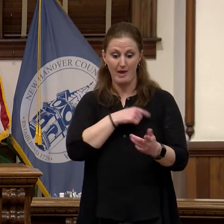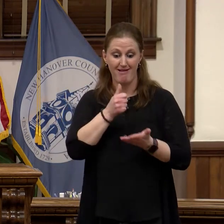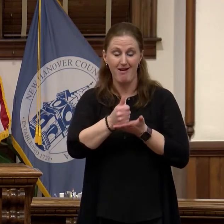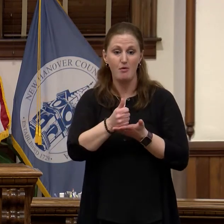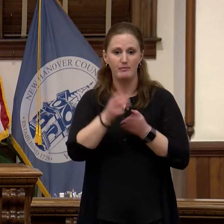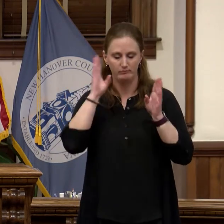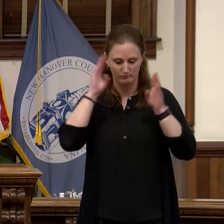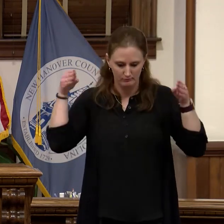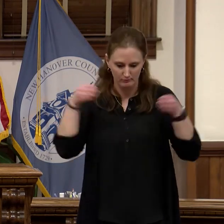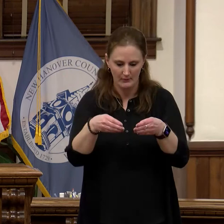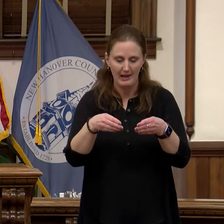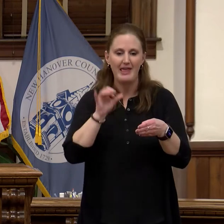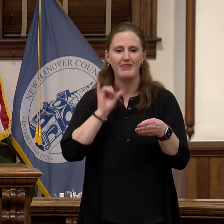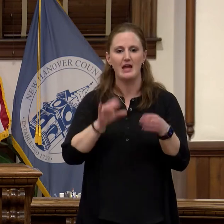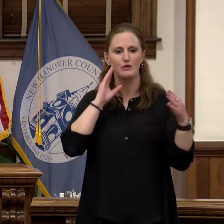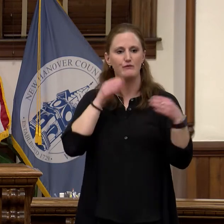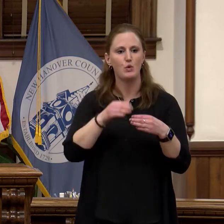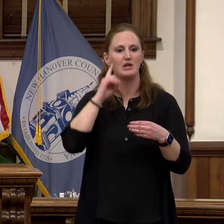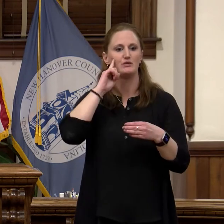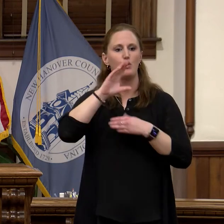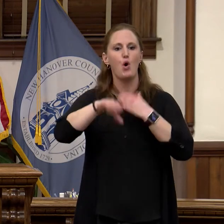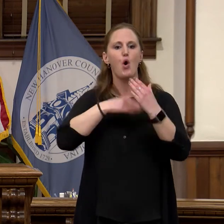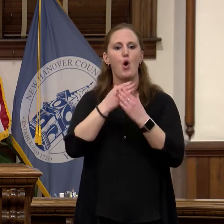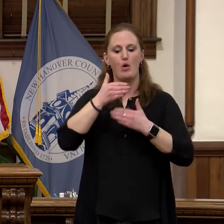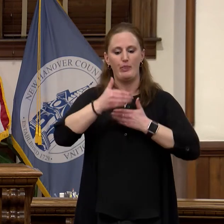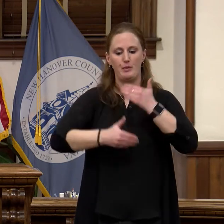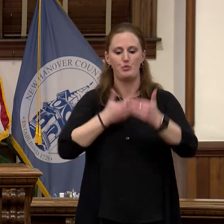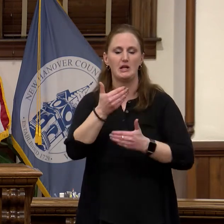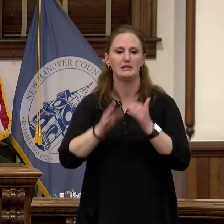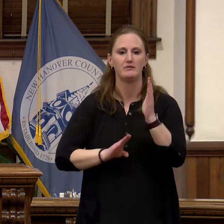been a true focus for all of the process developments throughout consolidation. A